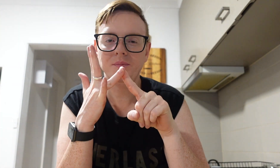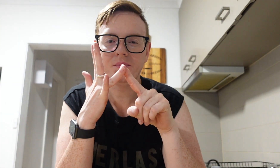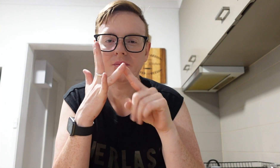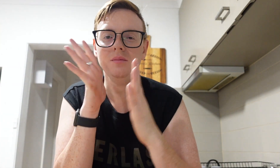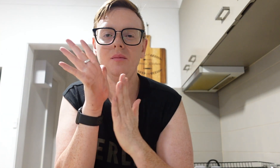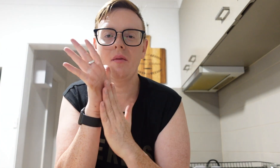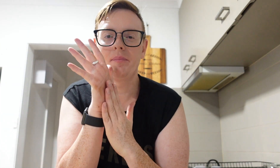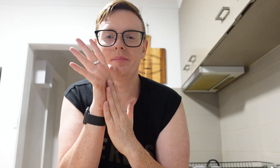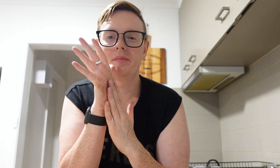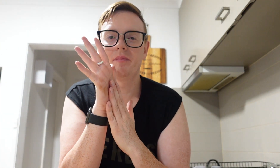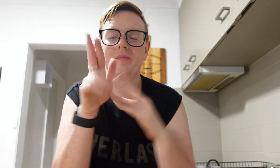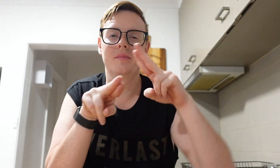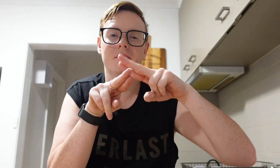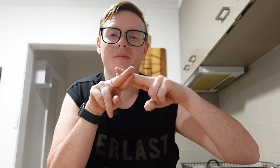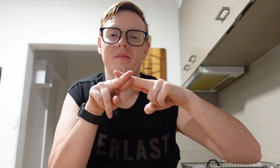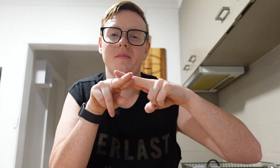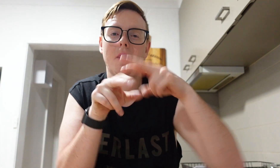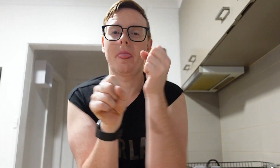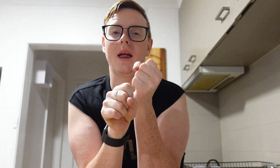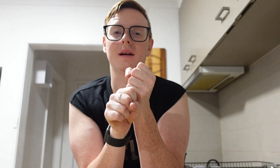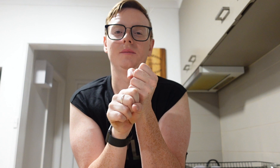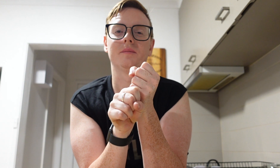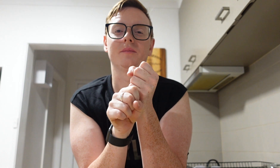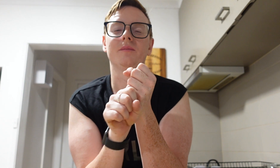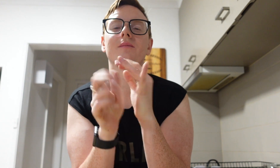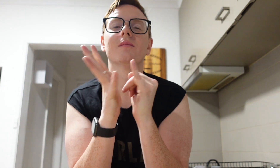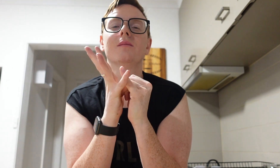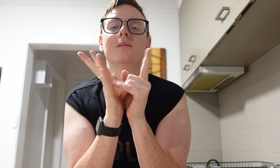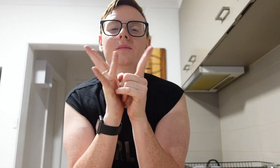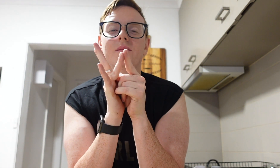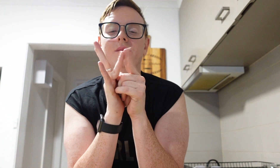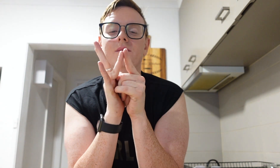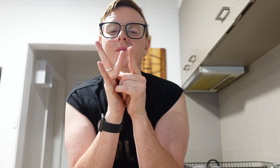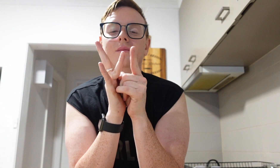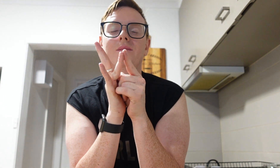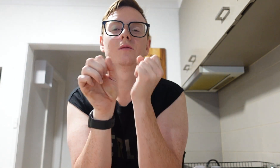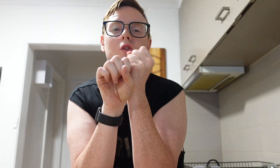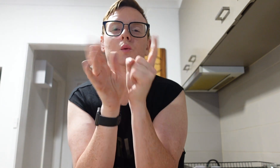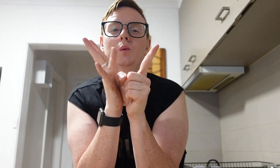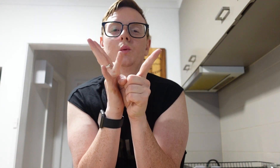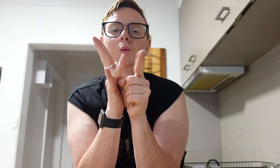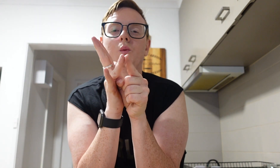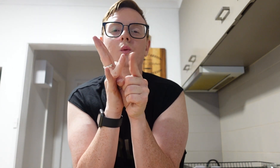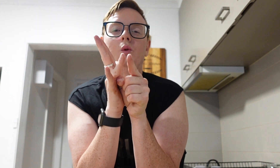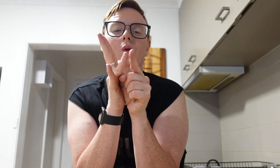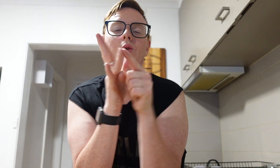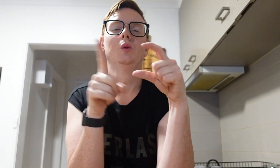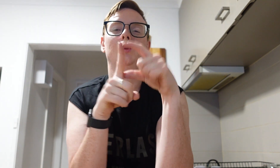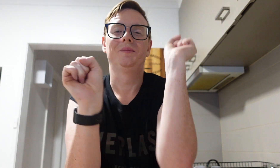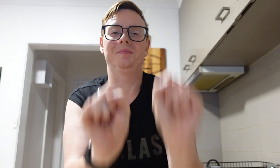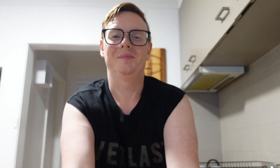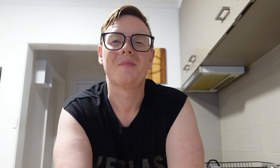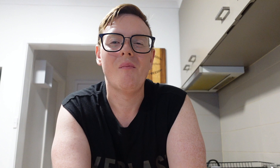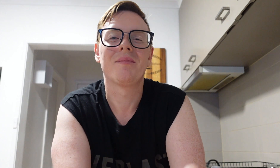O.M.F.G! Sooooo goooood!